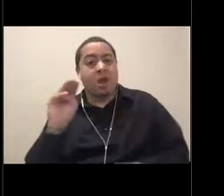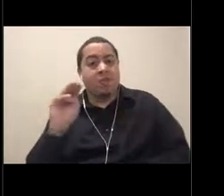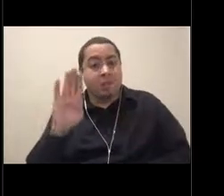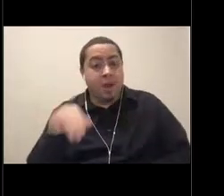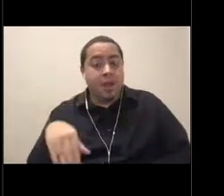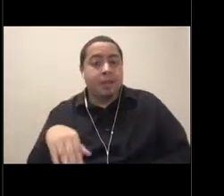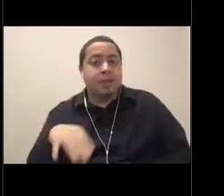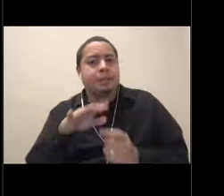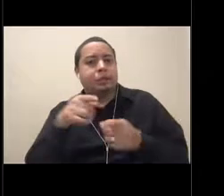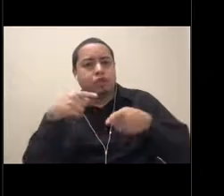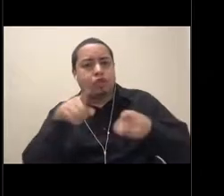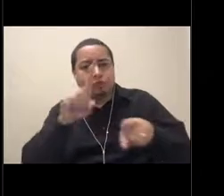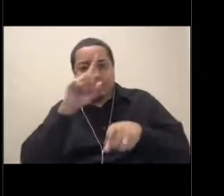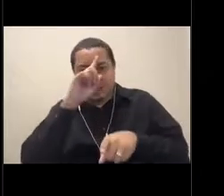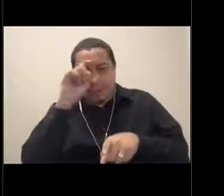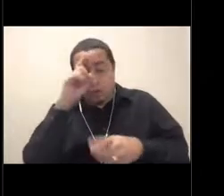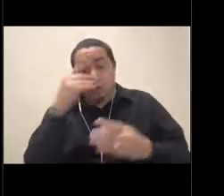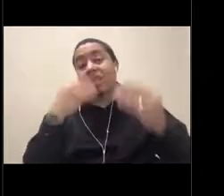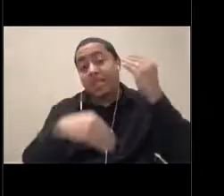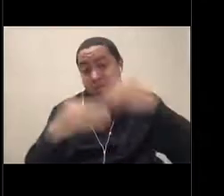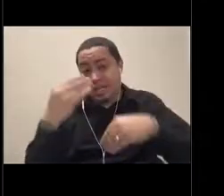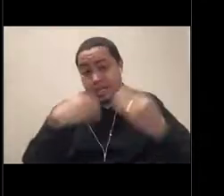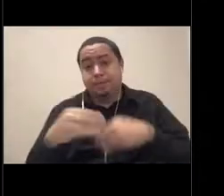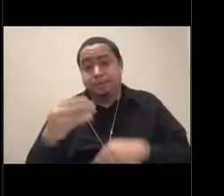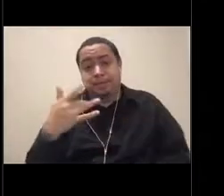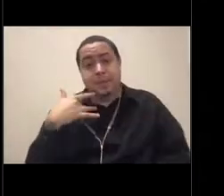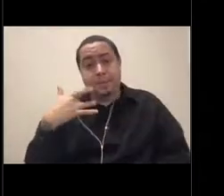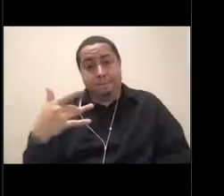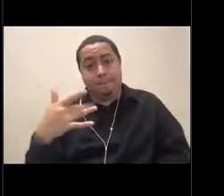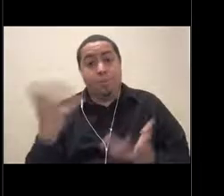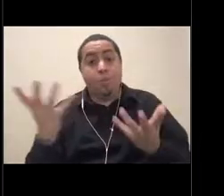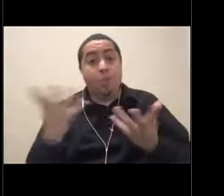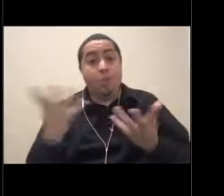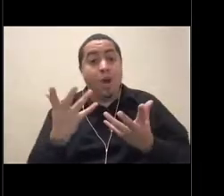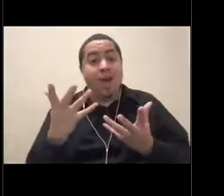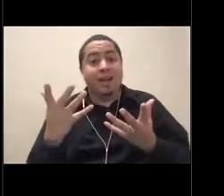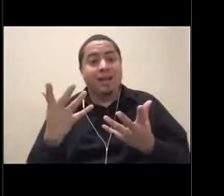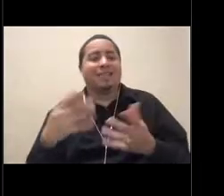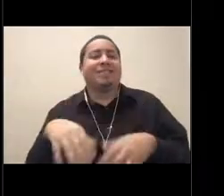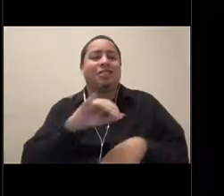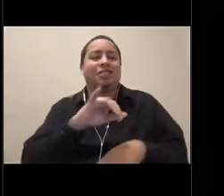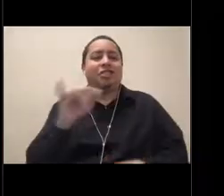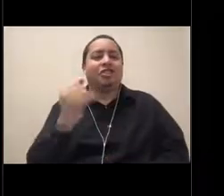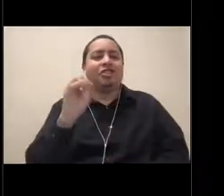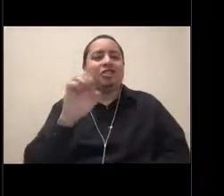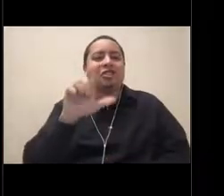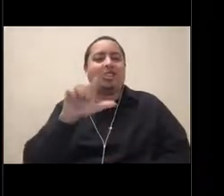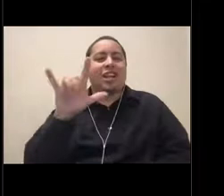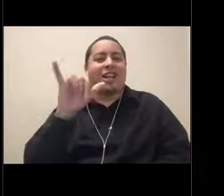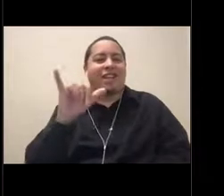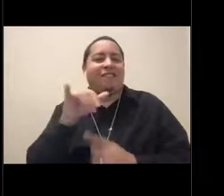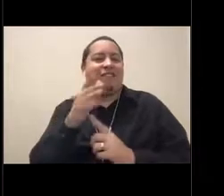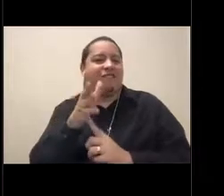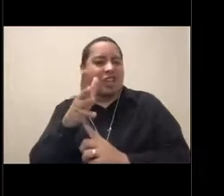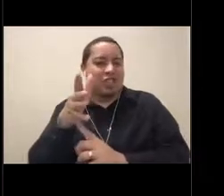And I bet you can guess from this mural, jellies. Leatherback sea turtles love to eat jellies.